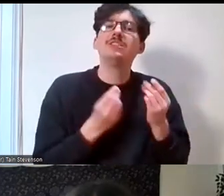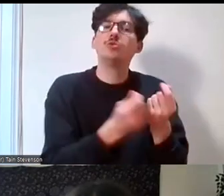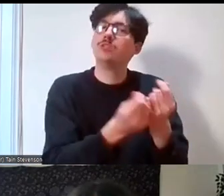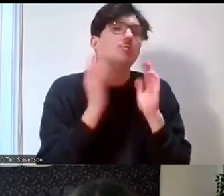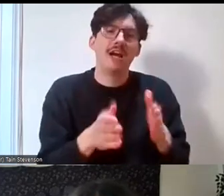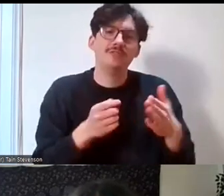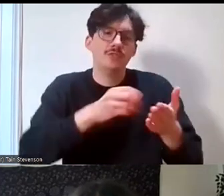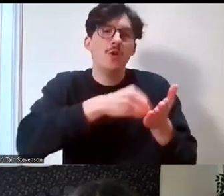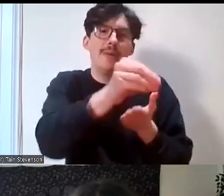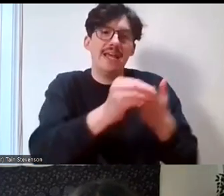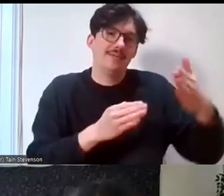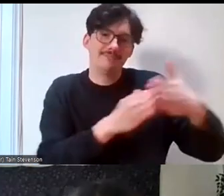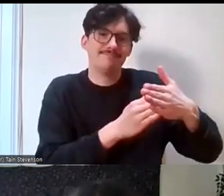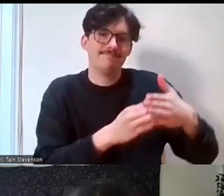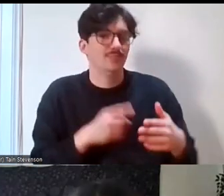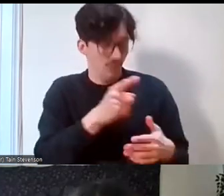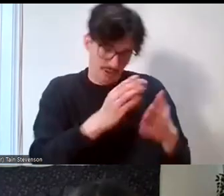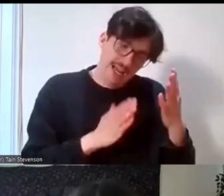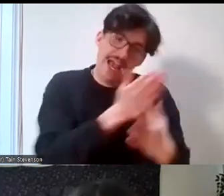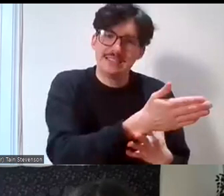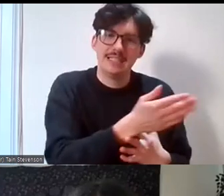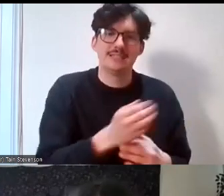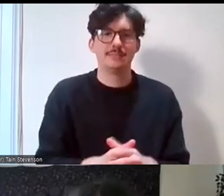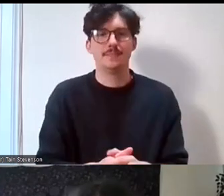a course’ and they've come to me as a learning professional and I'm like ‘okay’ and all I'm